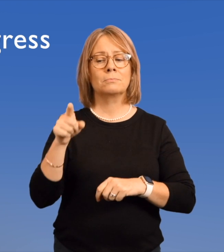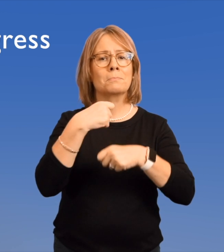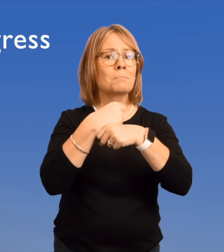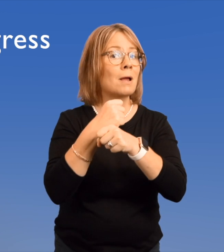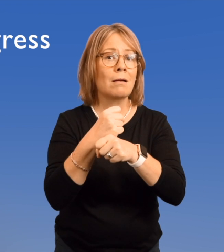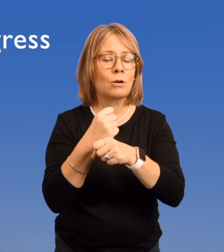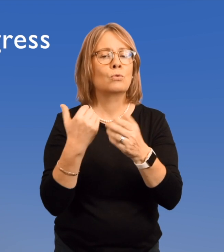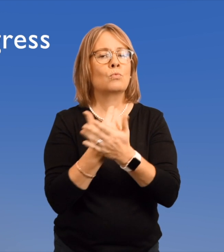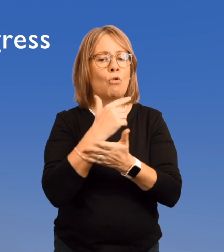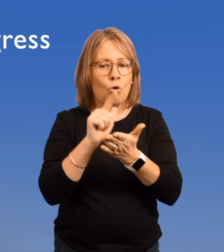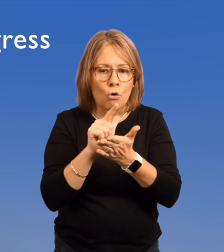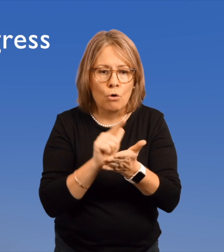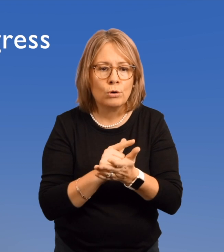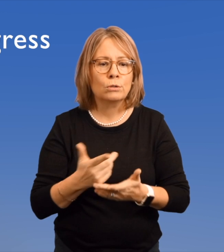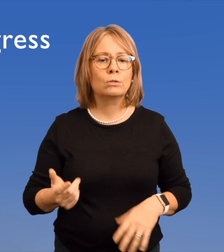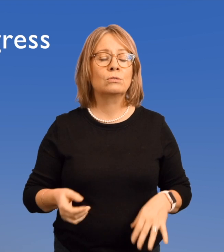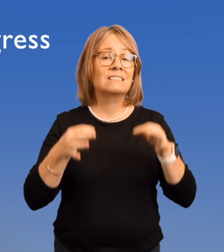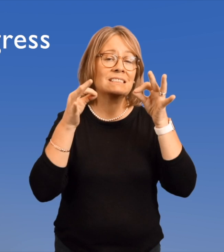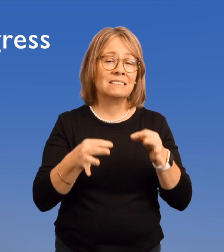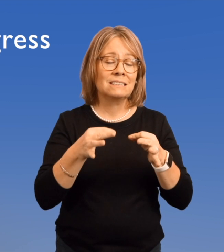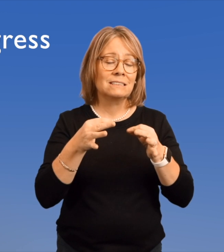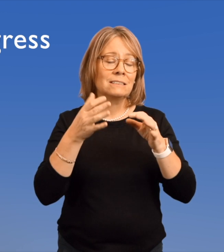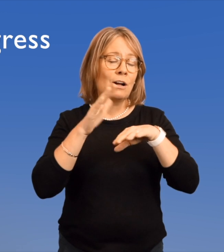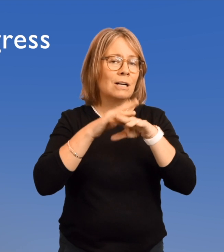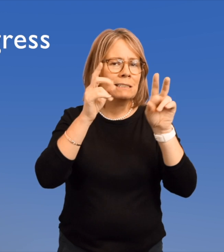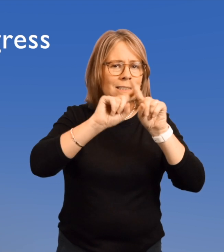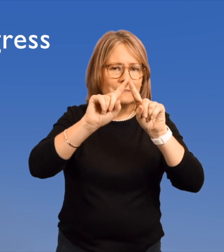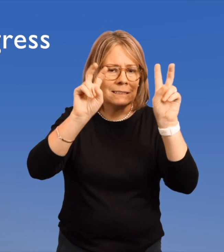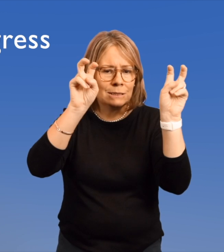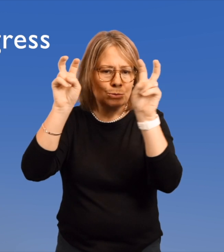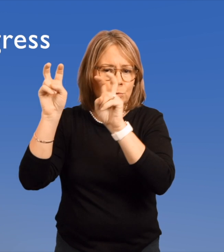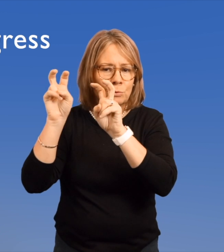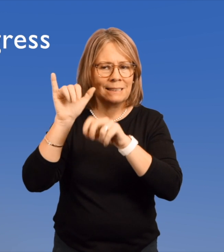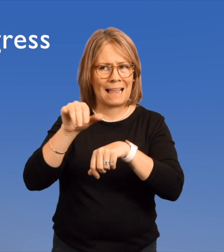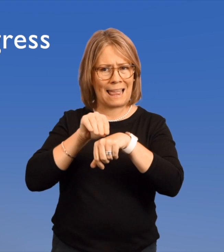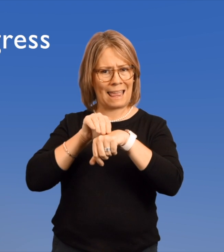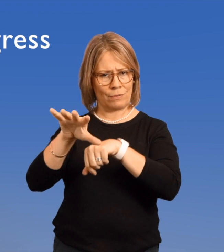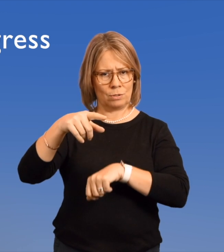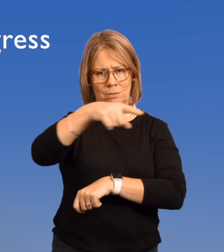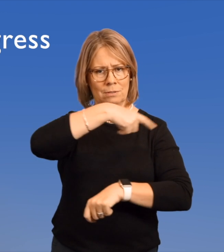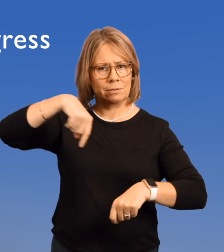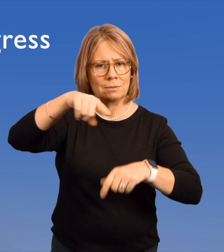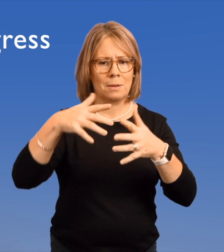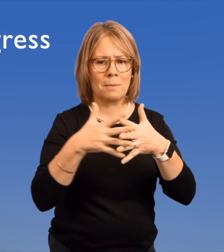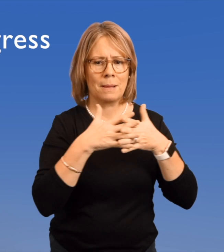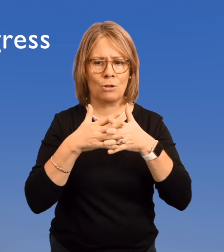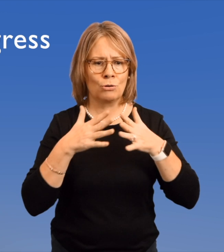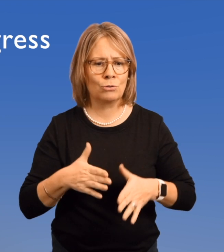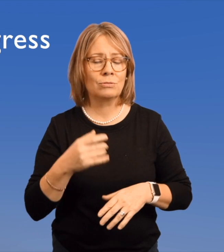creating new laws, and deciding on issues that affect all Americans --